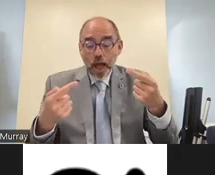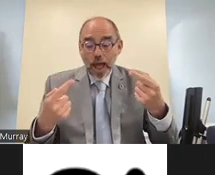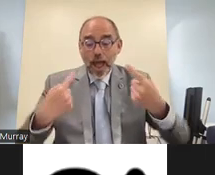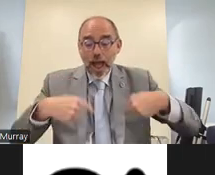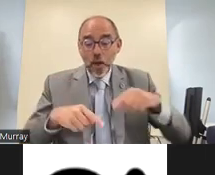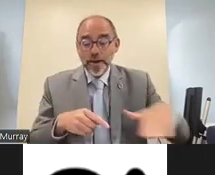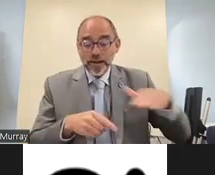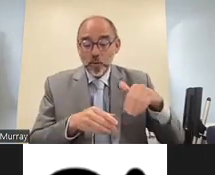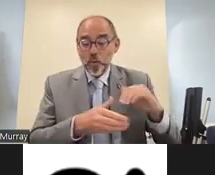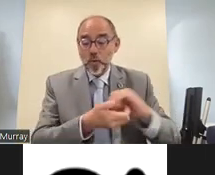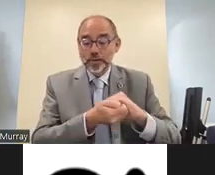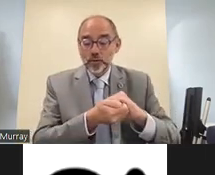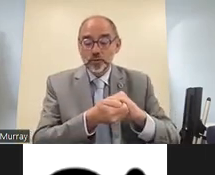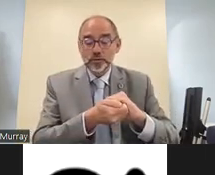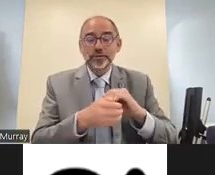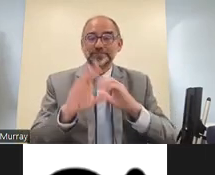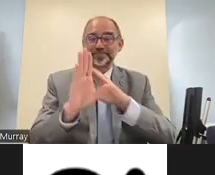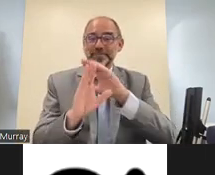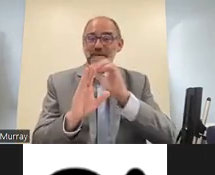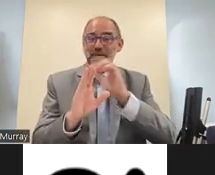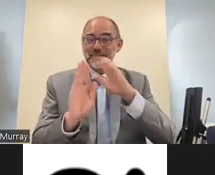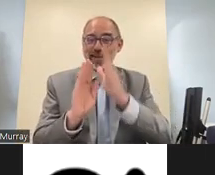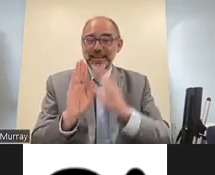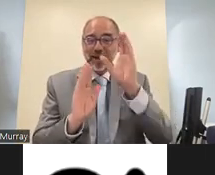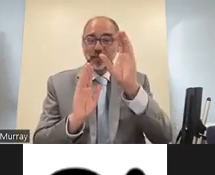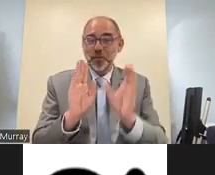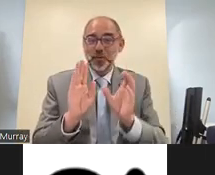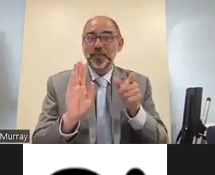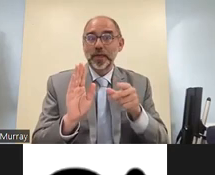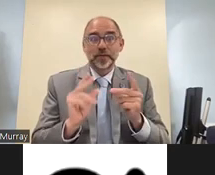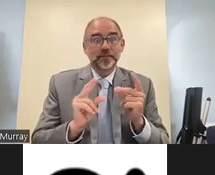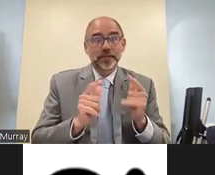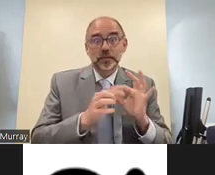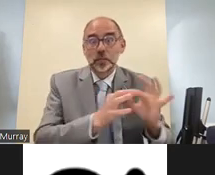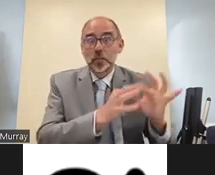on the countries bordering ukraine have worked closely with our member organizations in ukraine